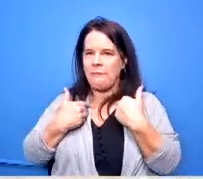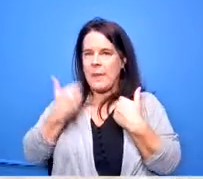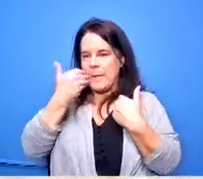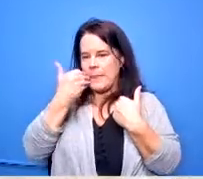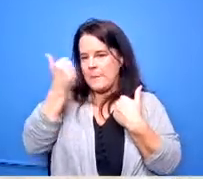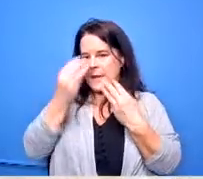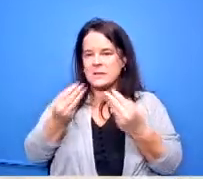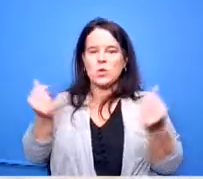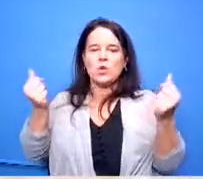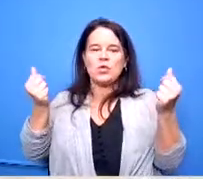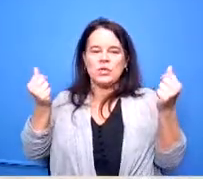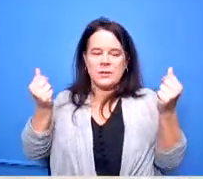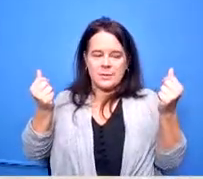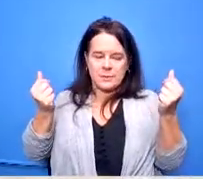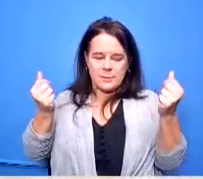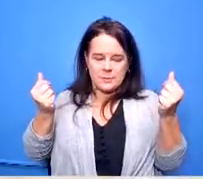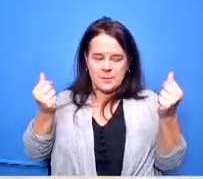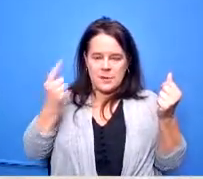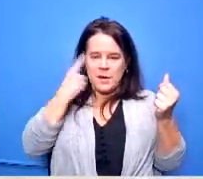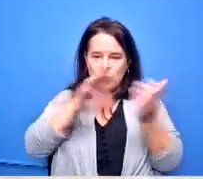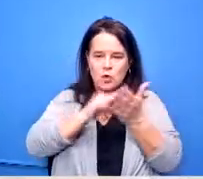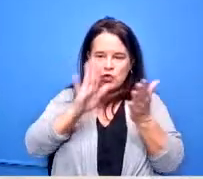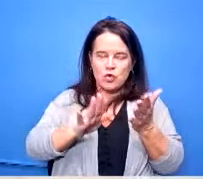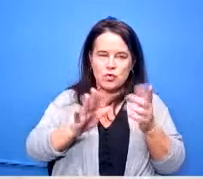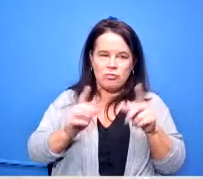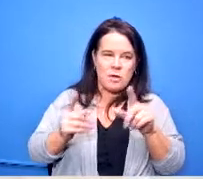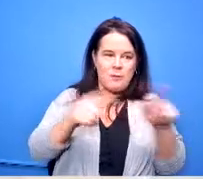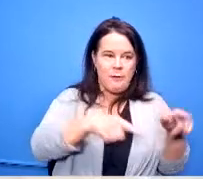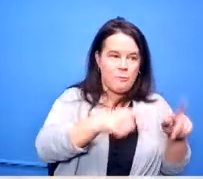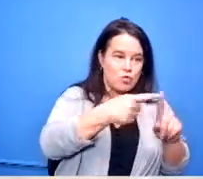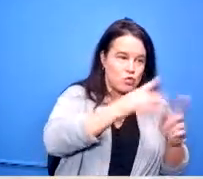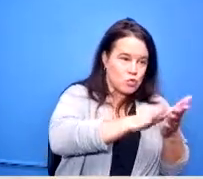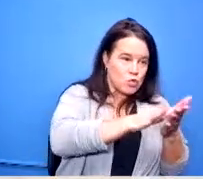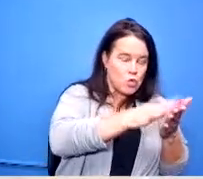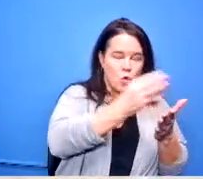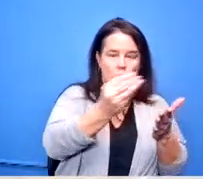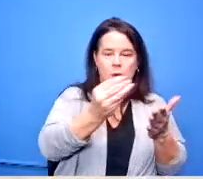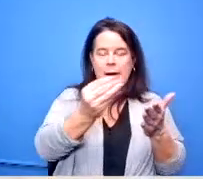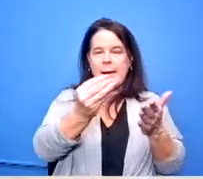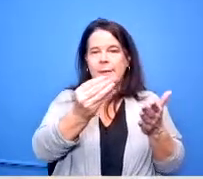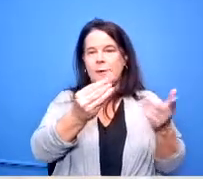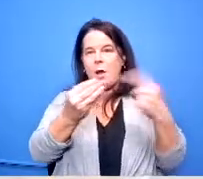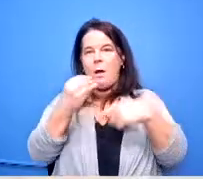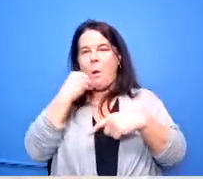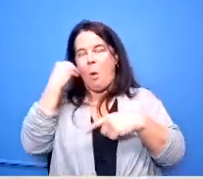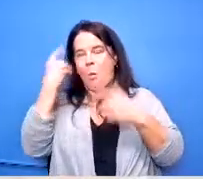to get to and from school within the new law and the new framework that's been designed for us and